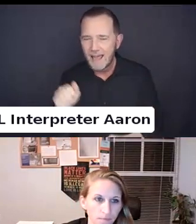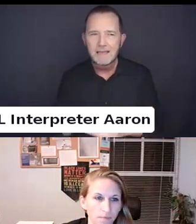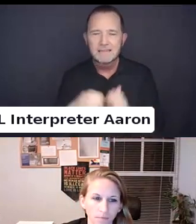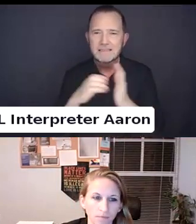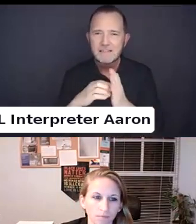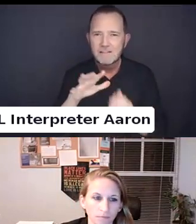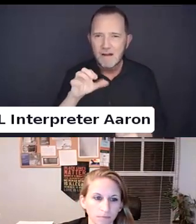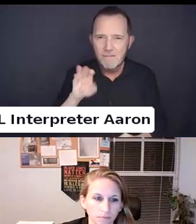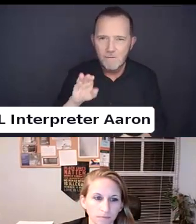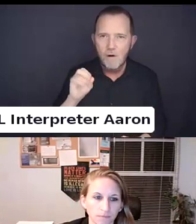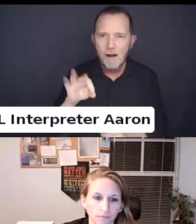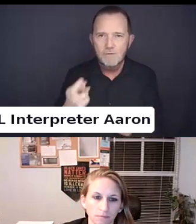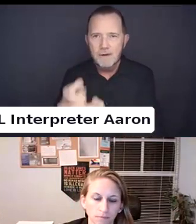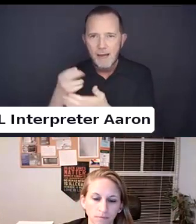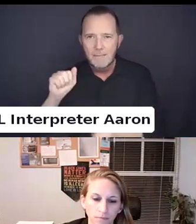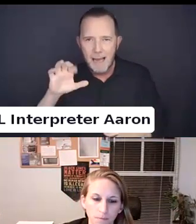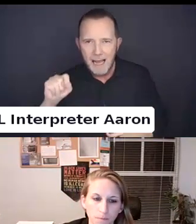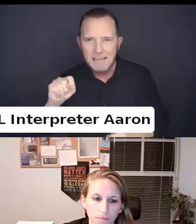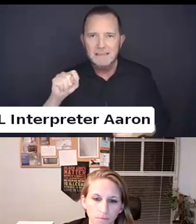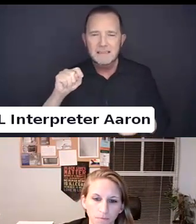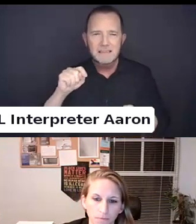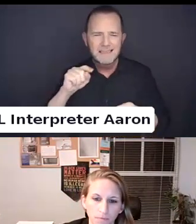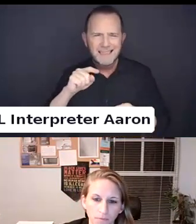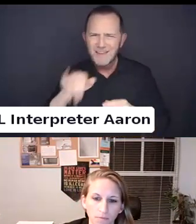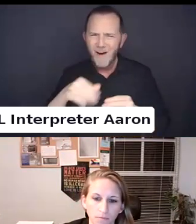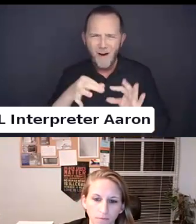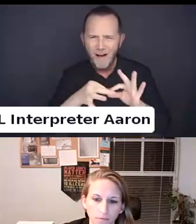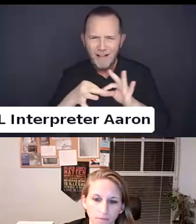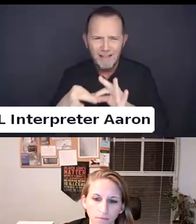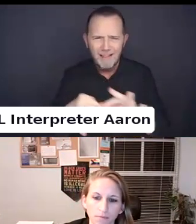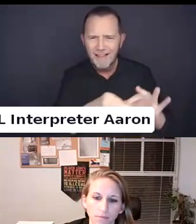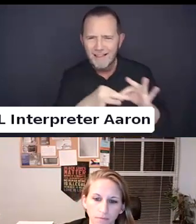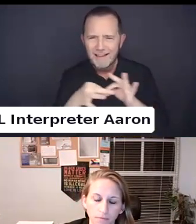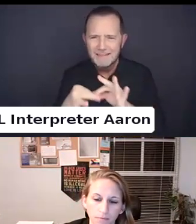I think we are talking about cases.